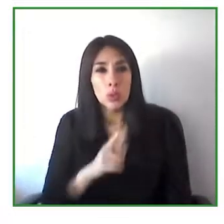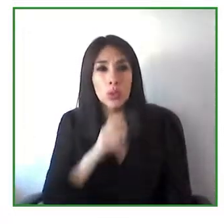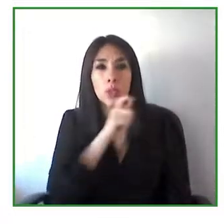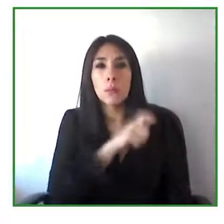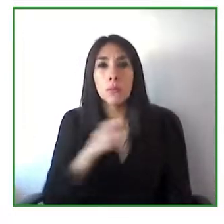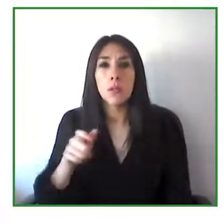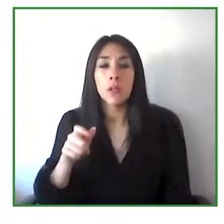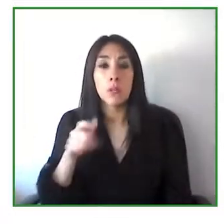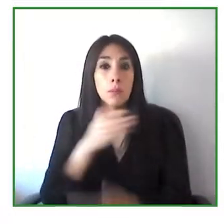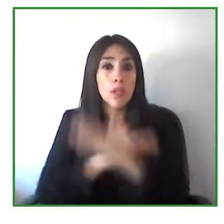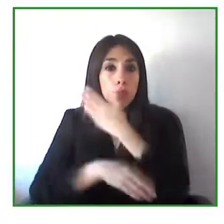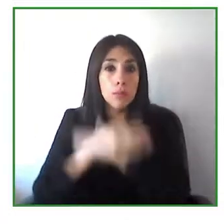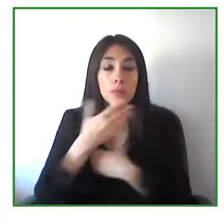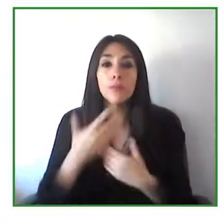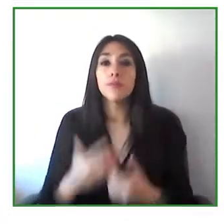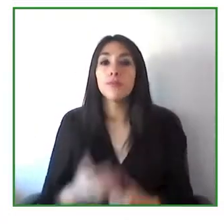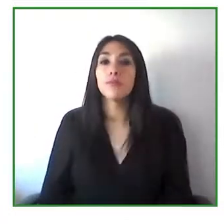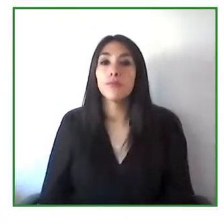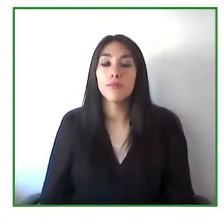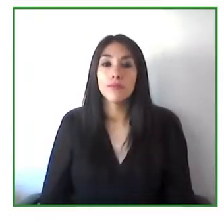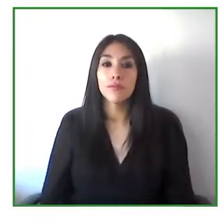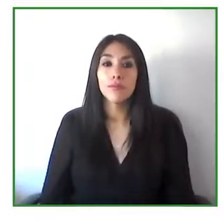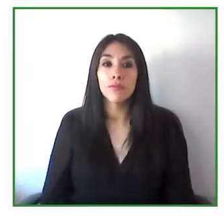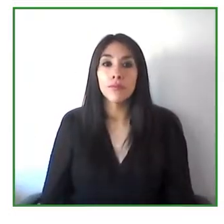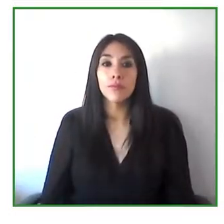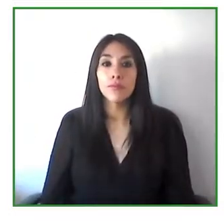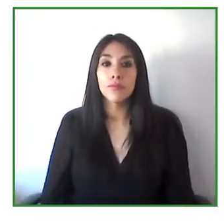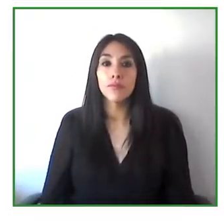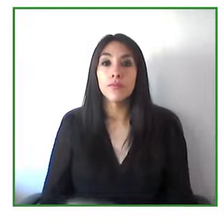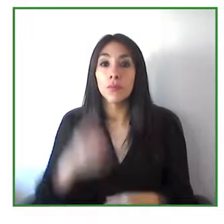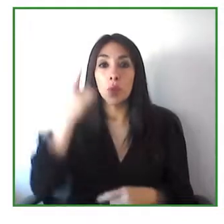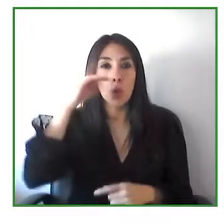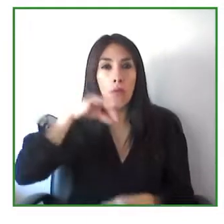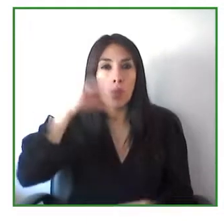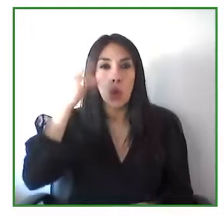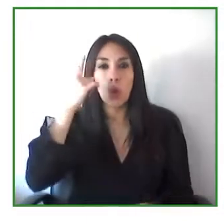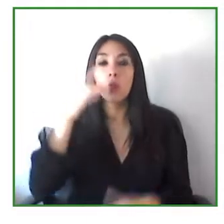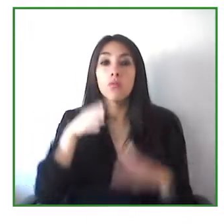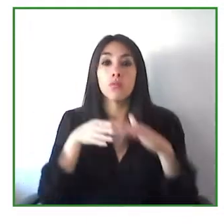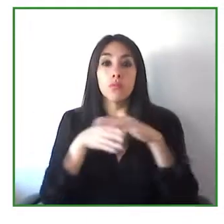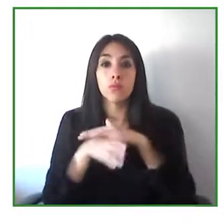it now is free but also have the tools and the